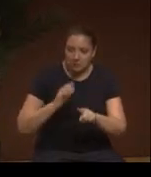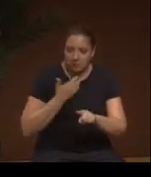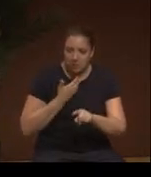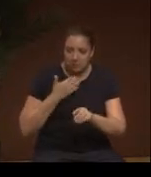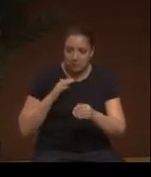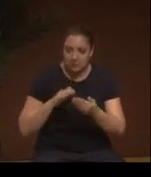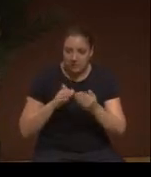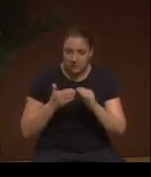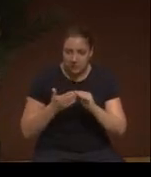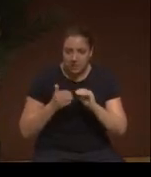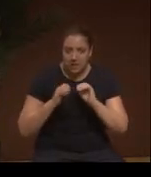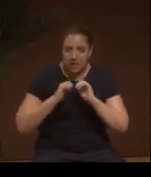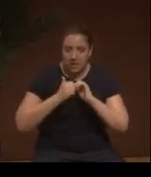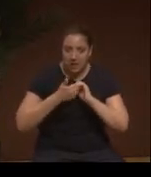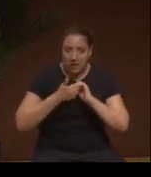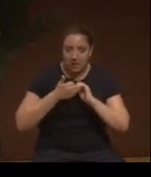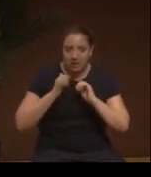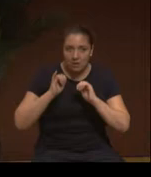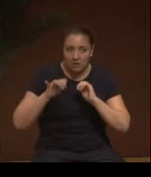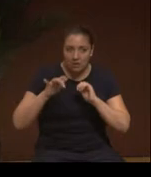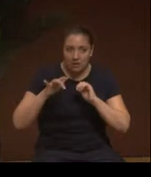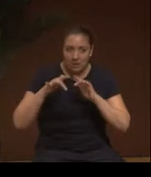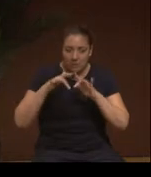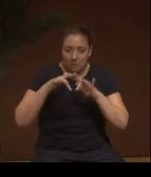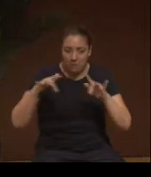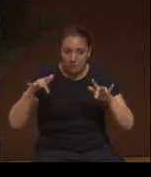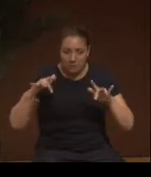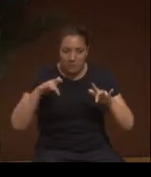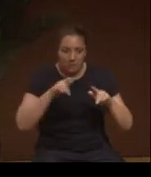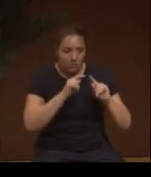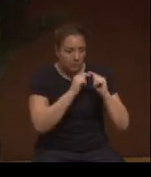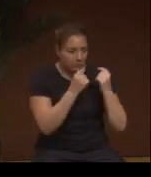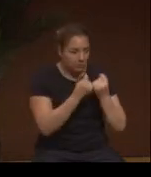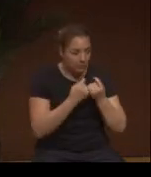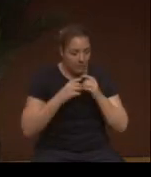How can we bridge the gaps between tribes and groups?